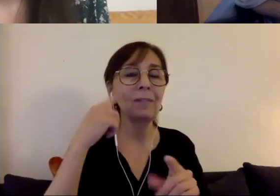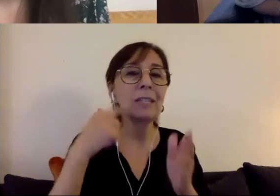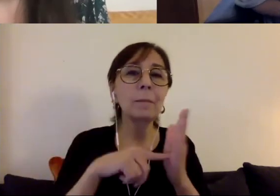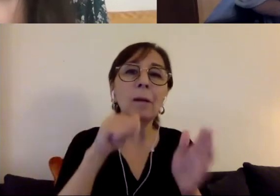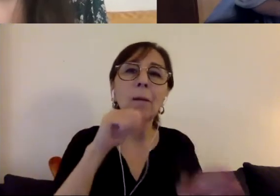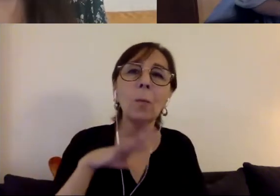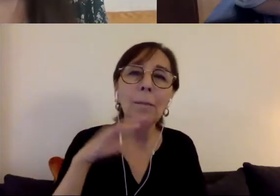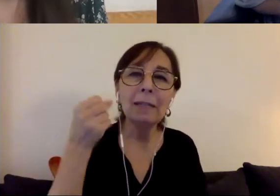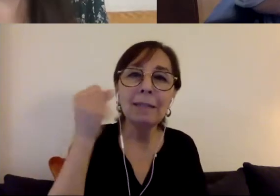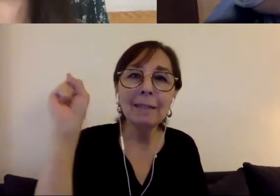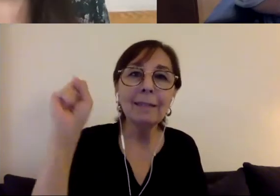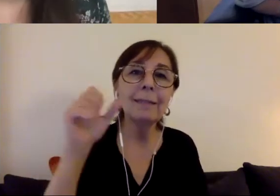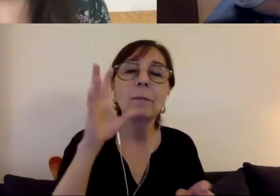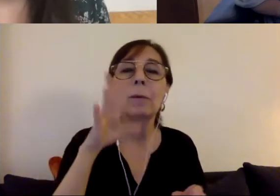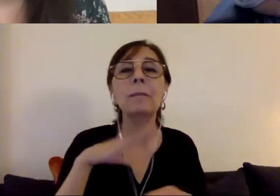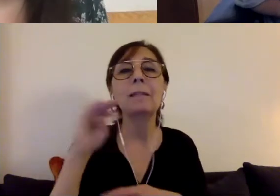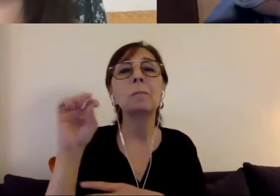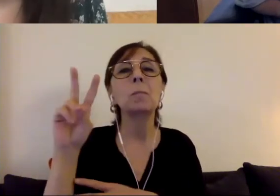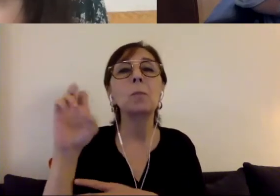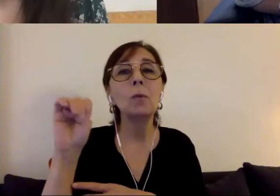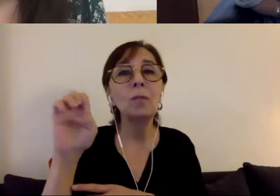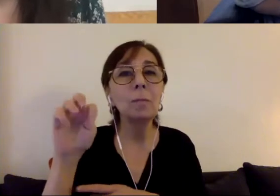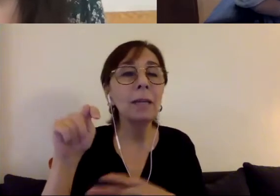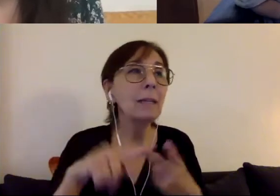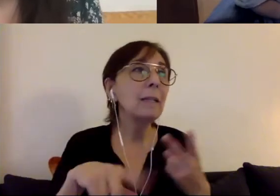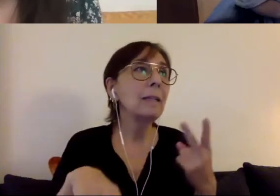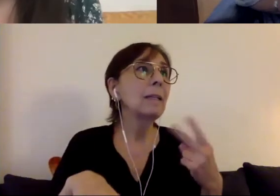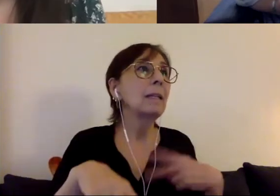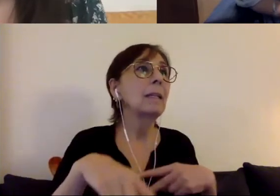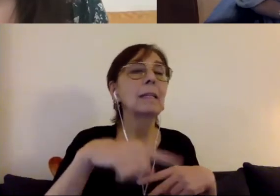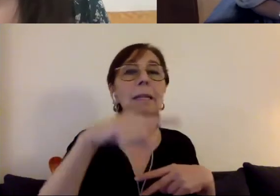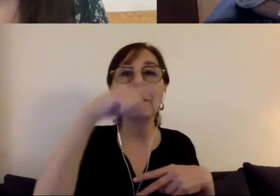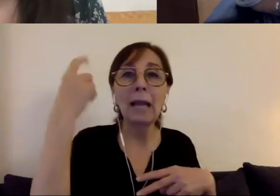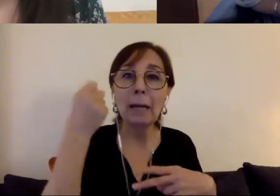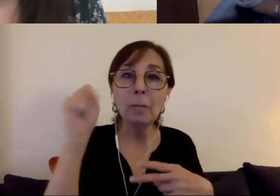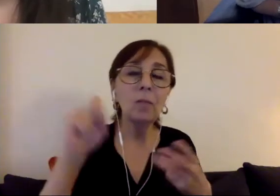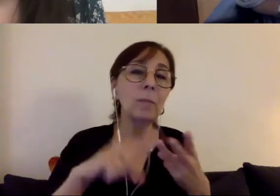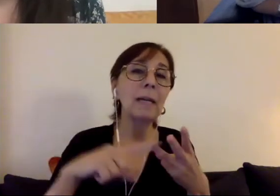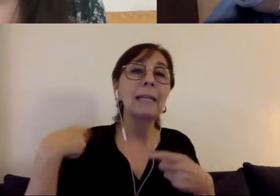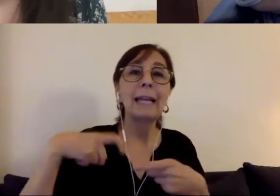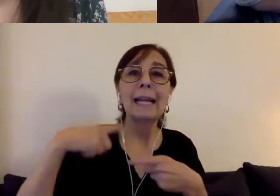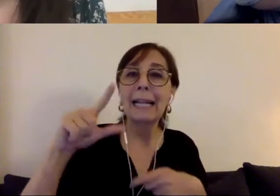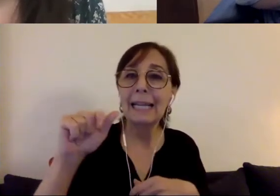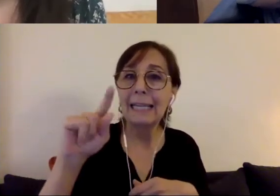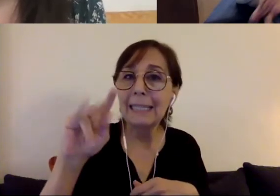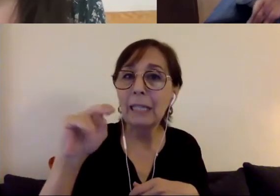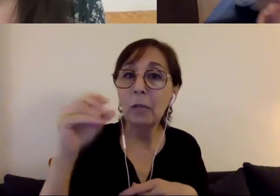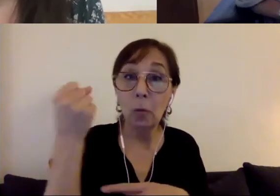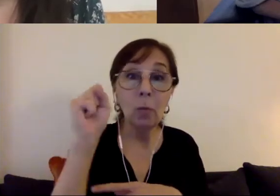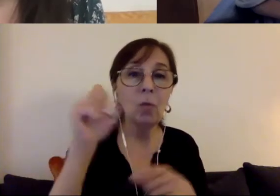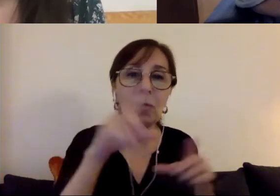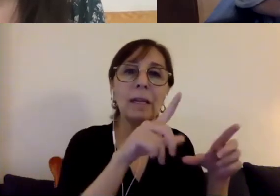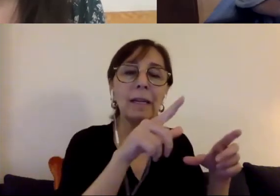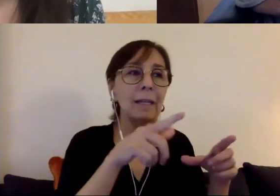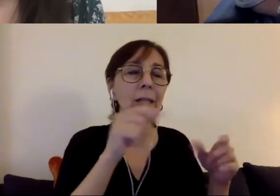think about the black movement Latino movement etc you can really look for